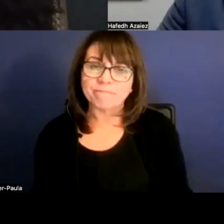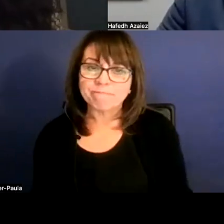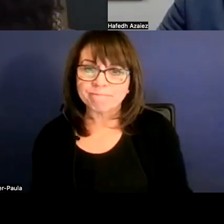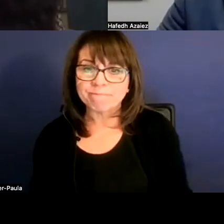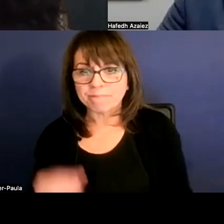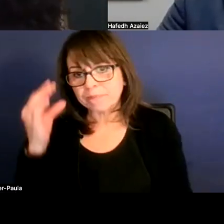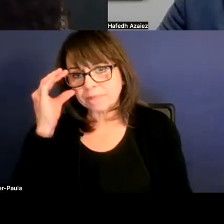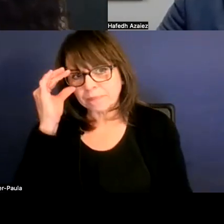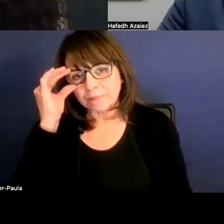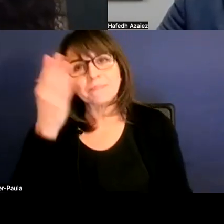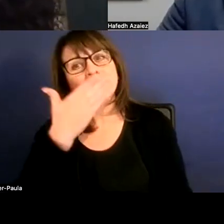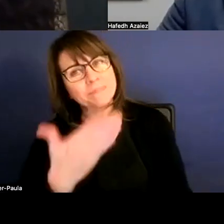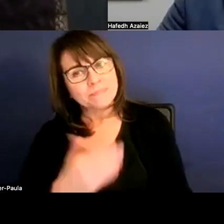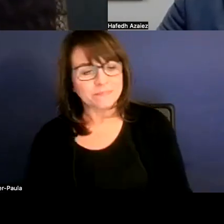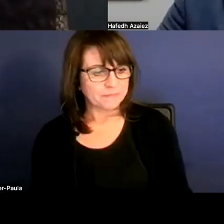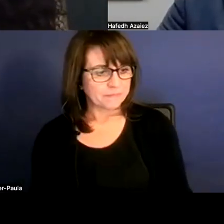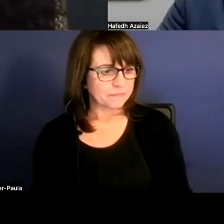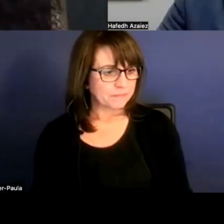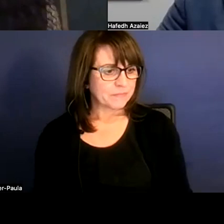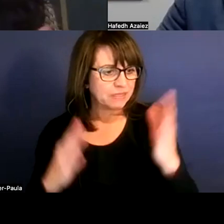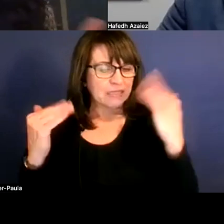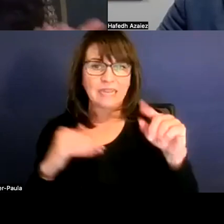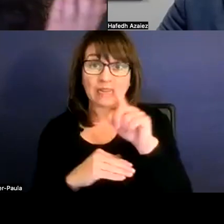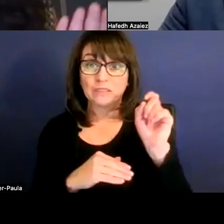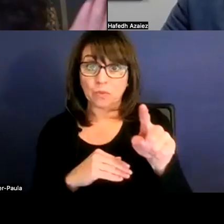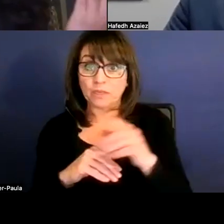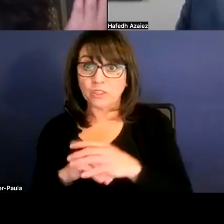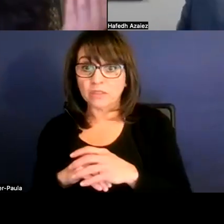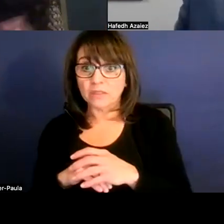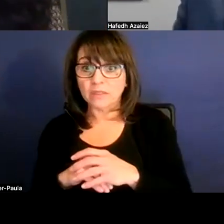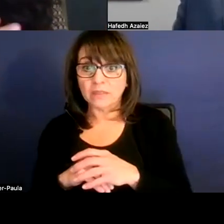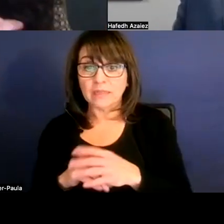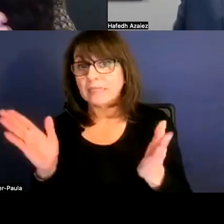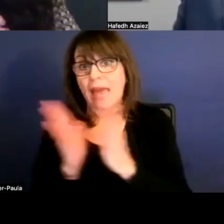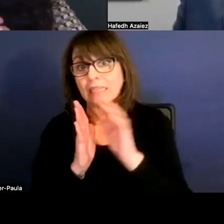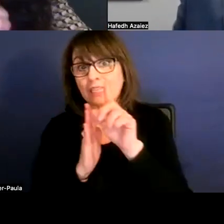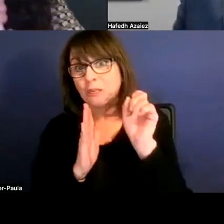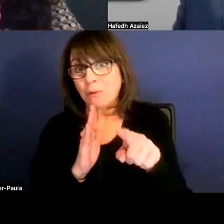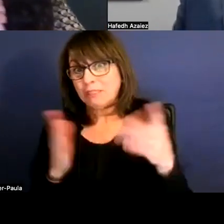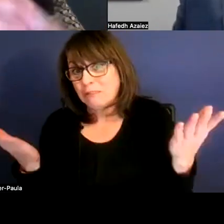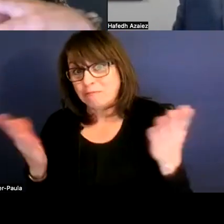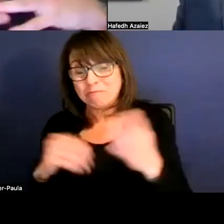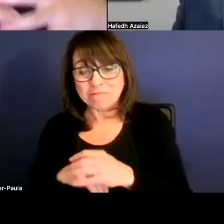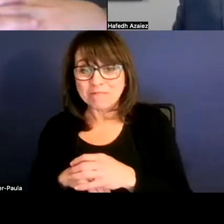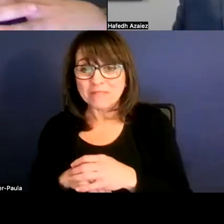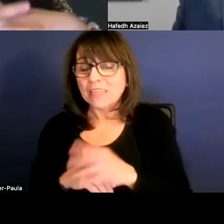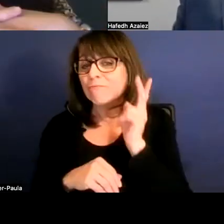Thank you. And so this next question, it goes on... It's asking a question really, trying to see what we already do